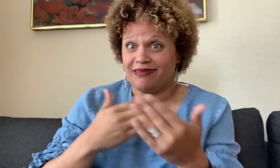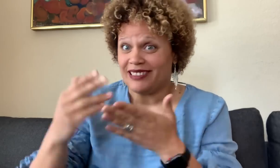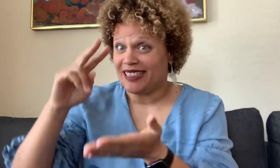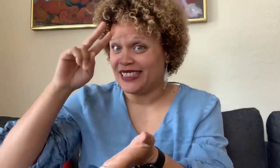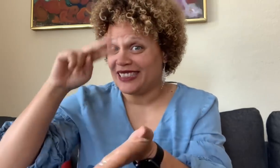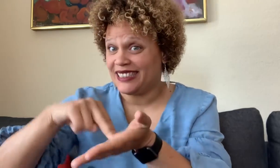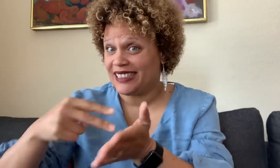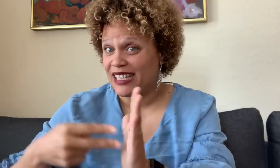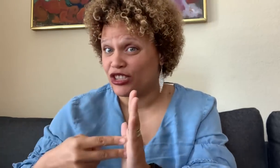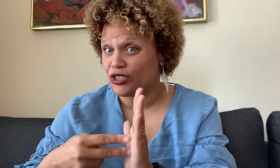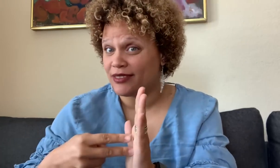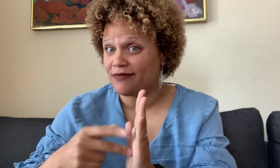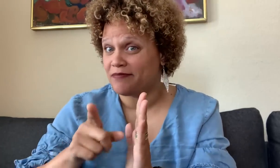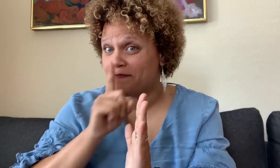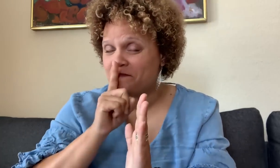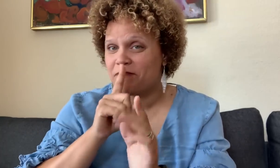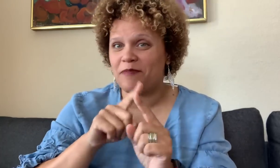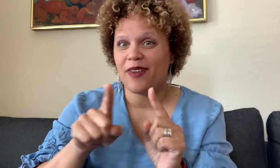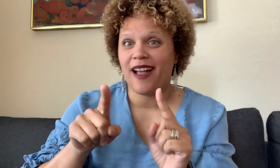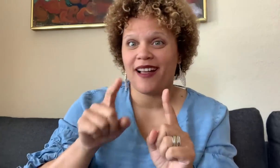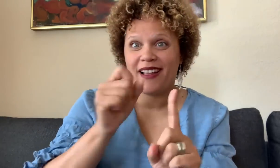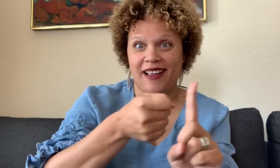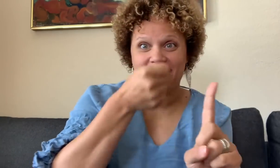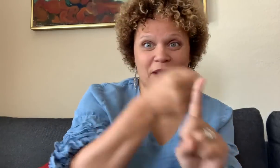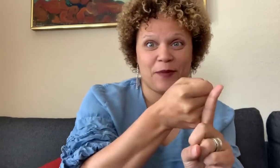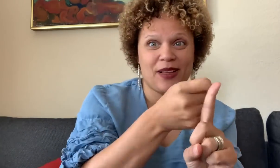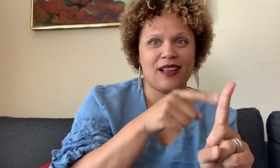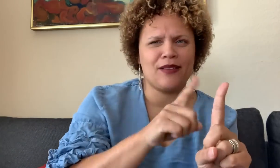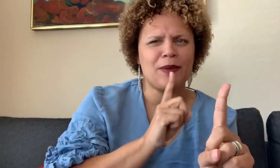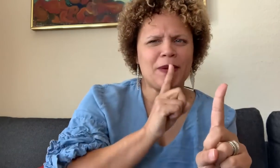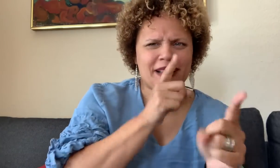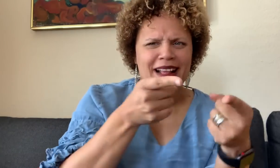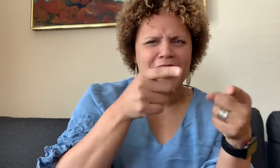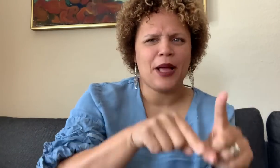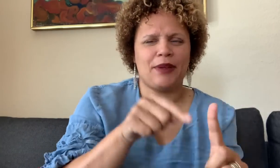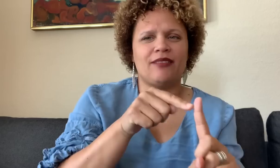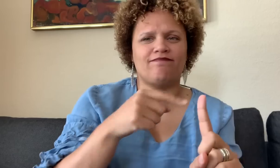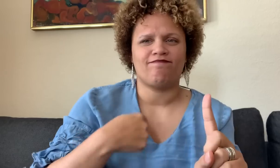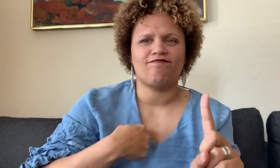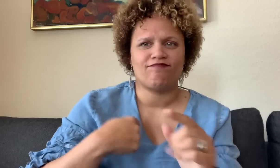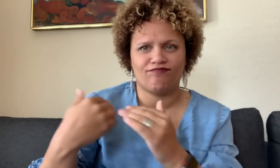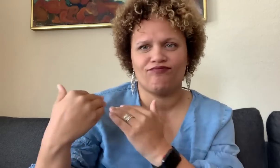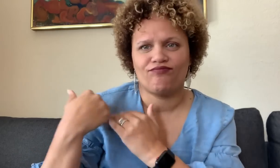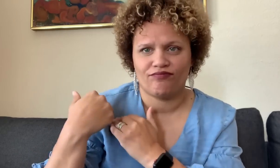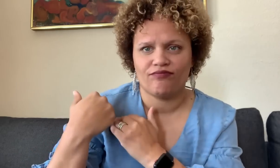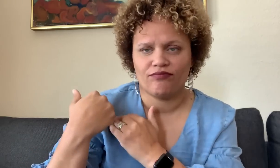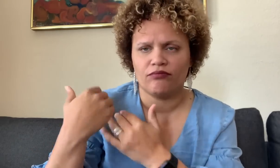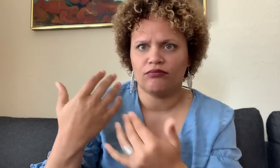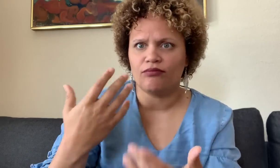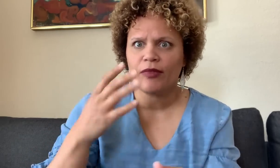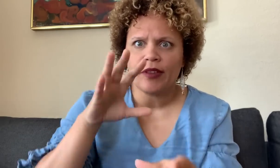It wasn’t your intention to cause injury, but that was the actual impact and you are responsible